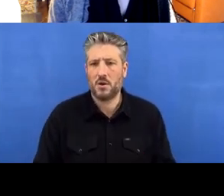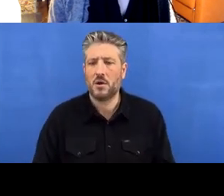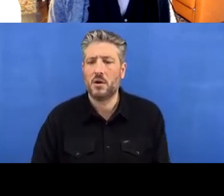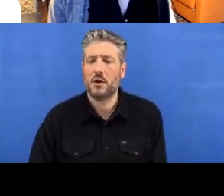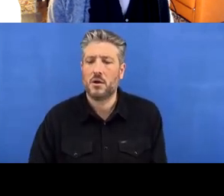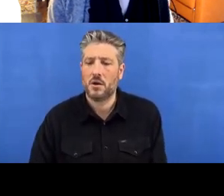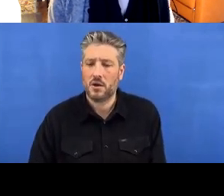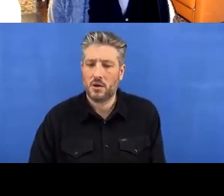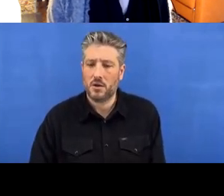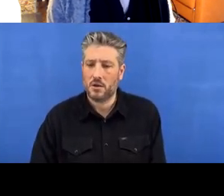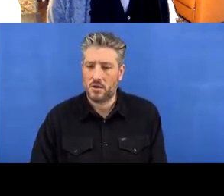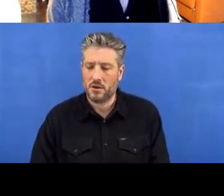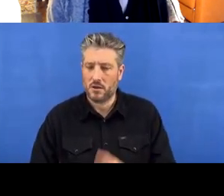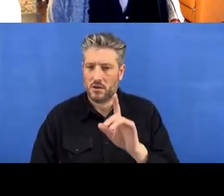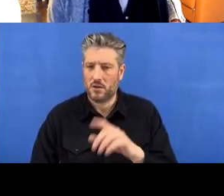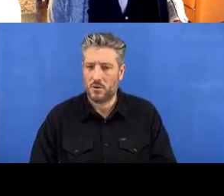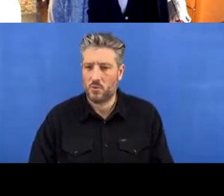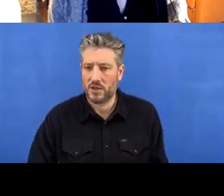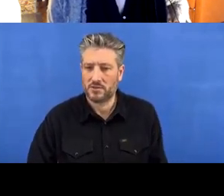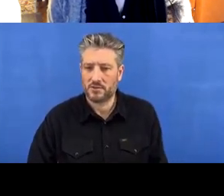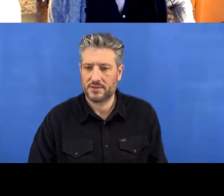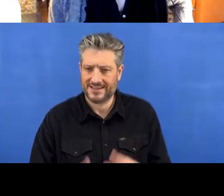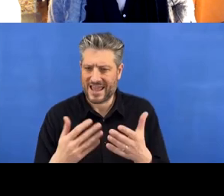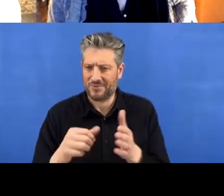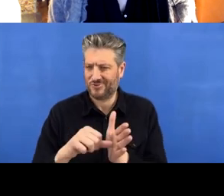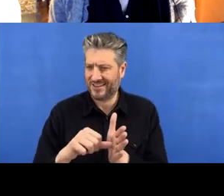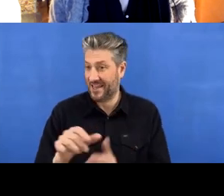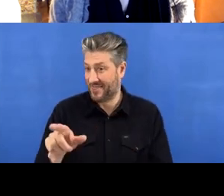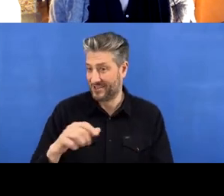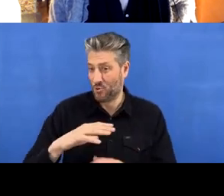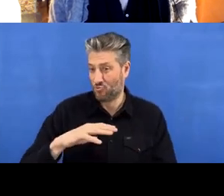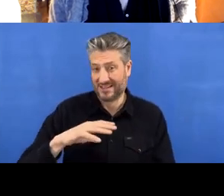Let me see, it’s a bit tricky now, because it's now on there.